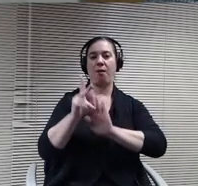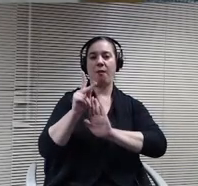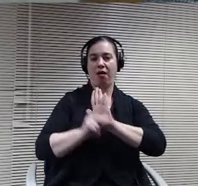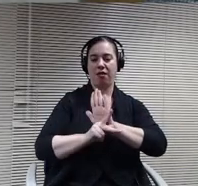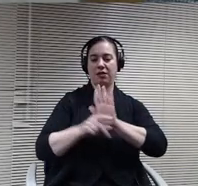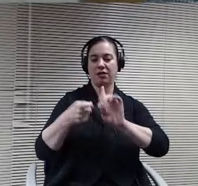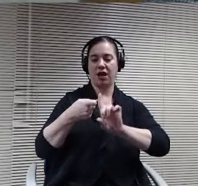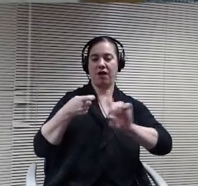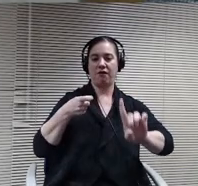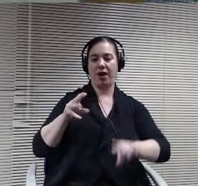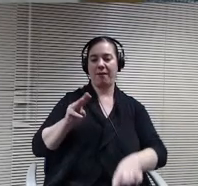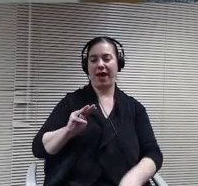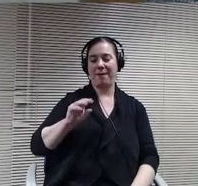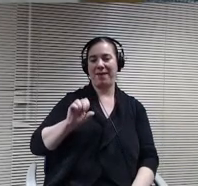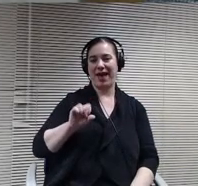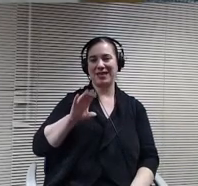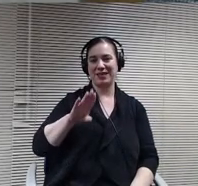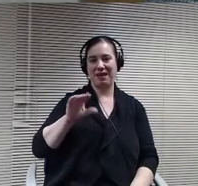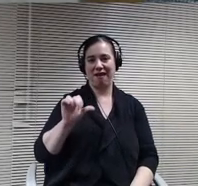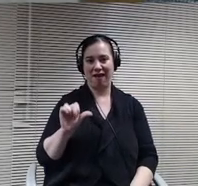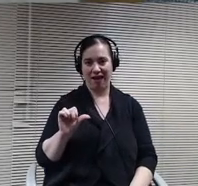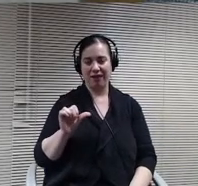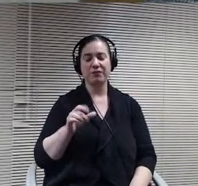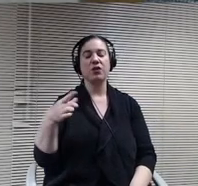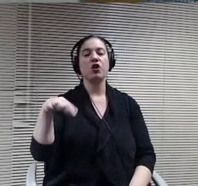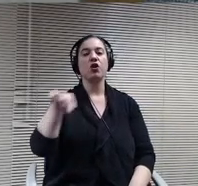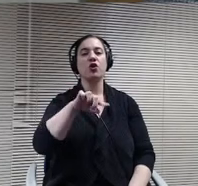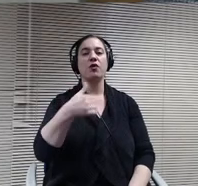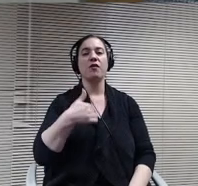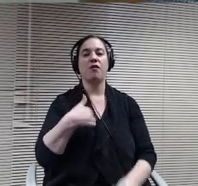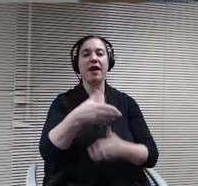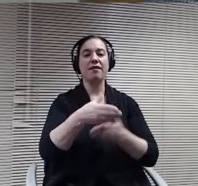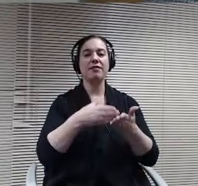during the hearings that you've had, and the and the board